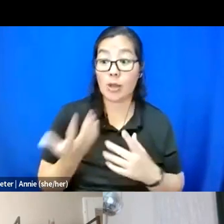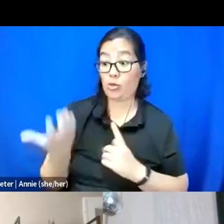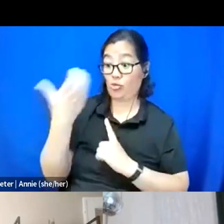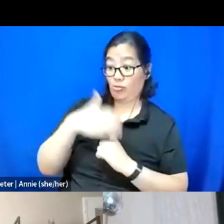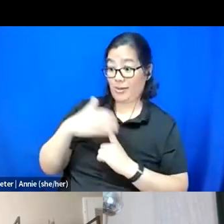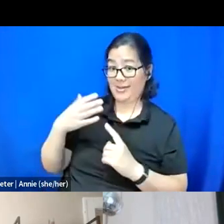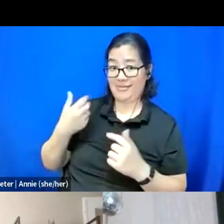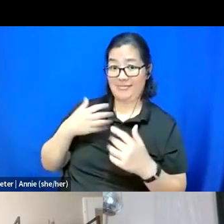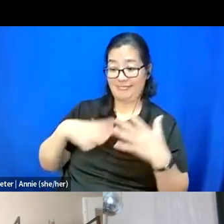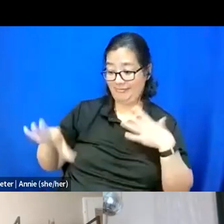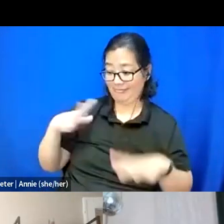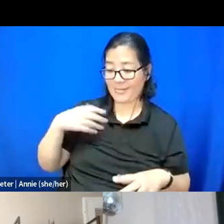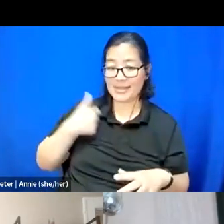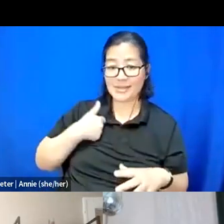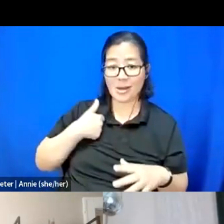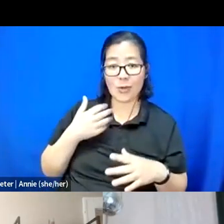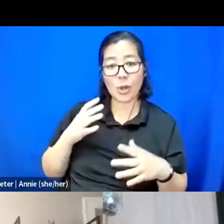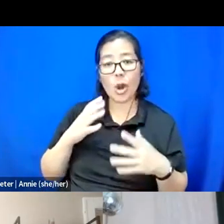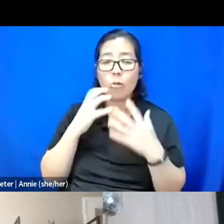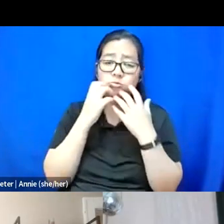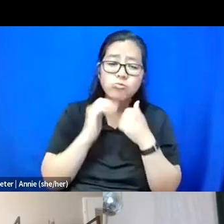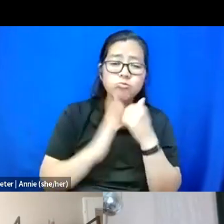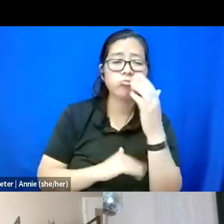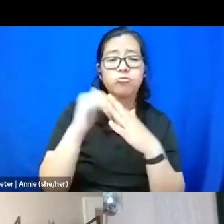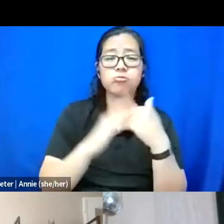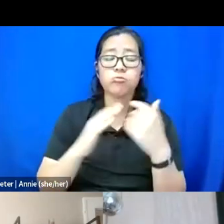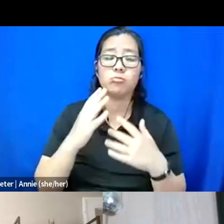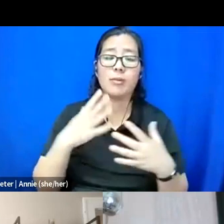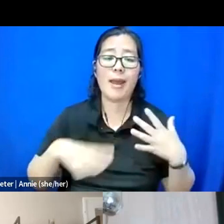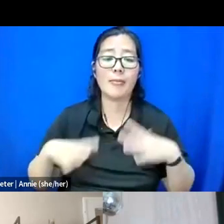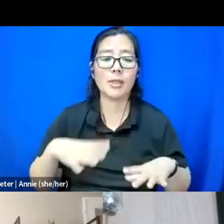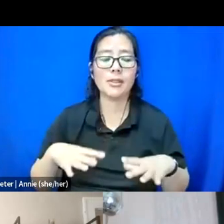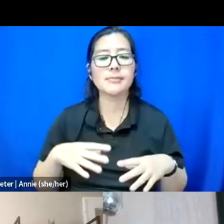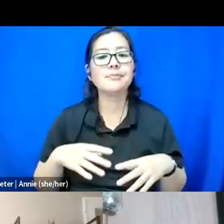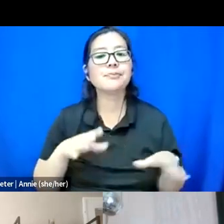And, you know, as I talked about ritual in my piece earlier, that I think that's definitely